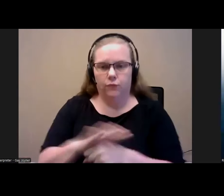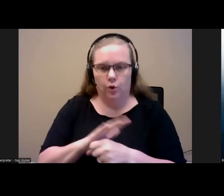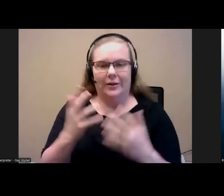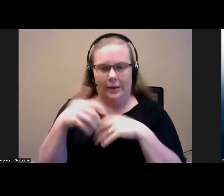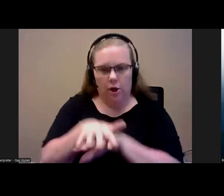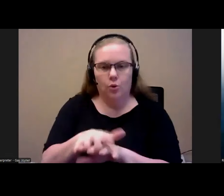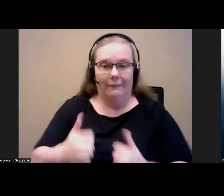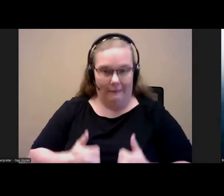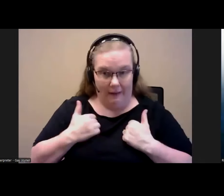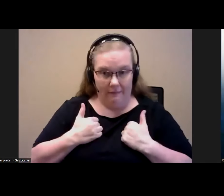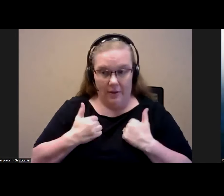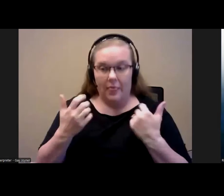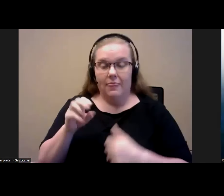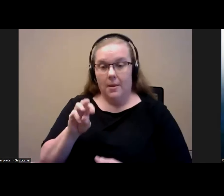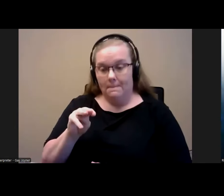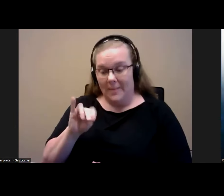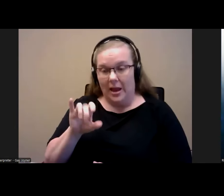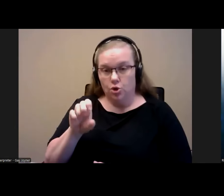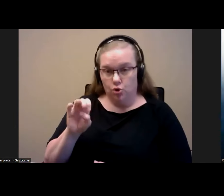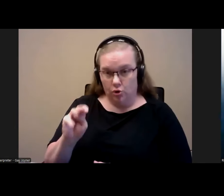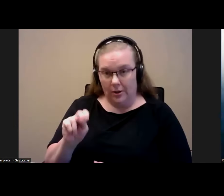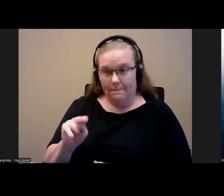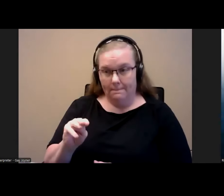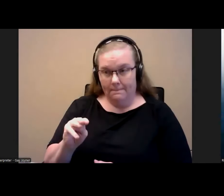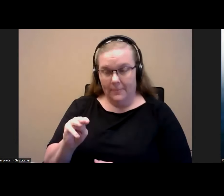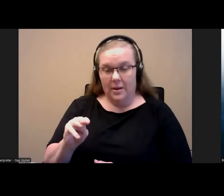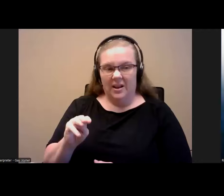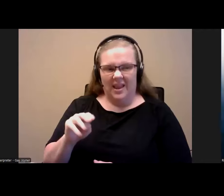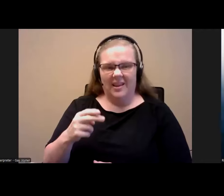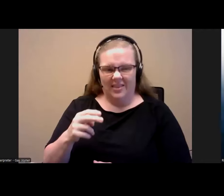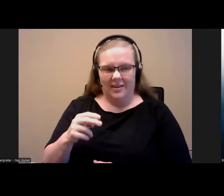Instream vouchers, like the HUD VASH program are excited to involve partnerships